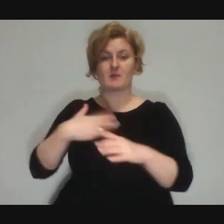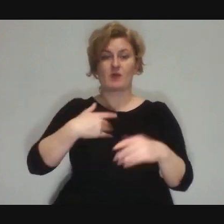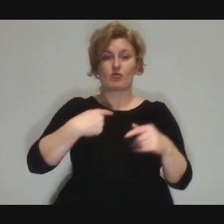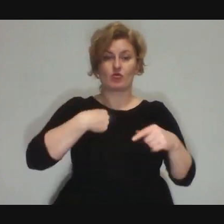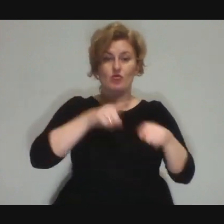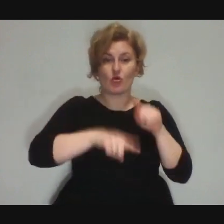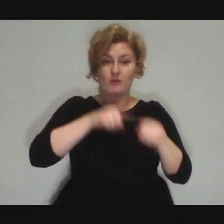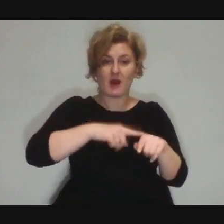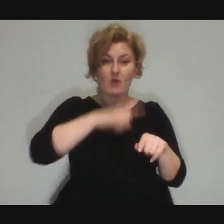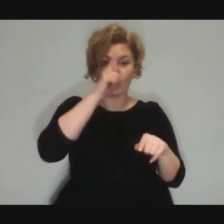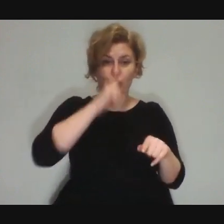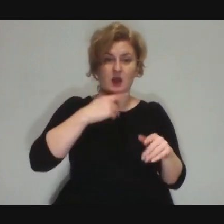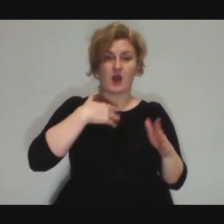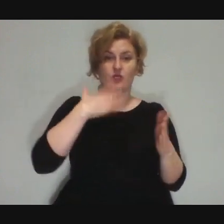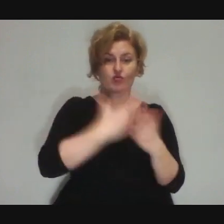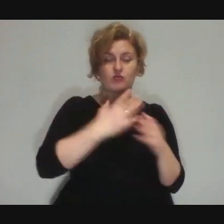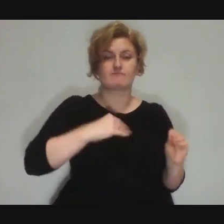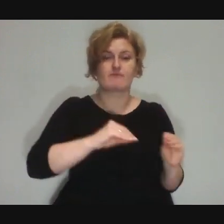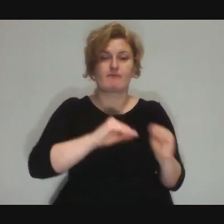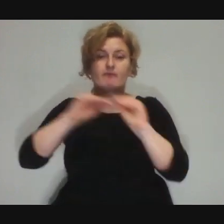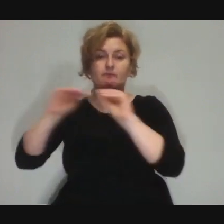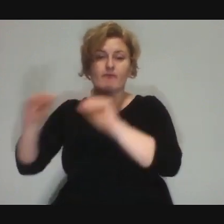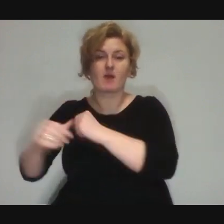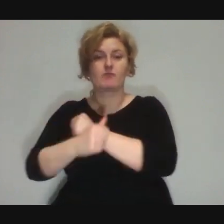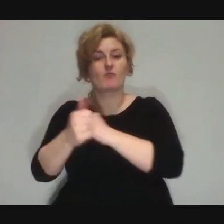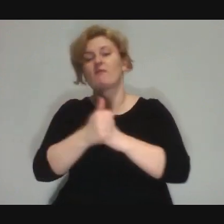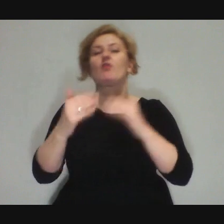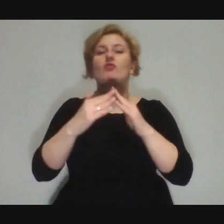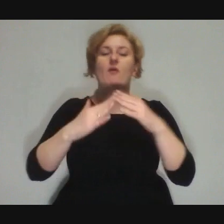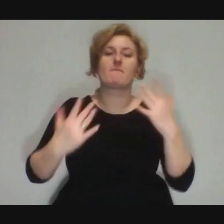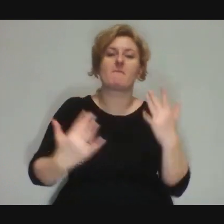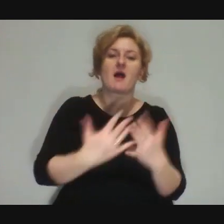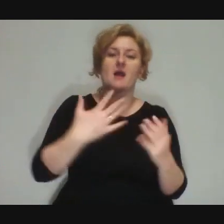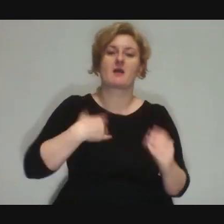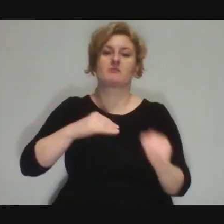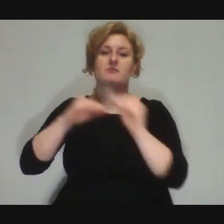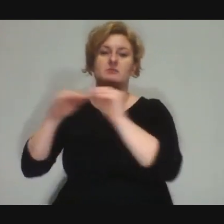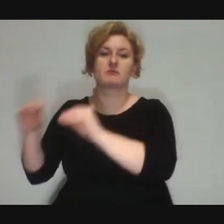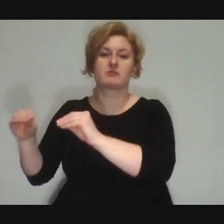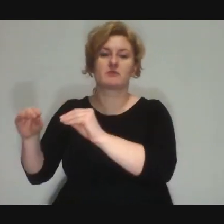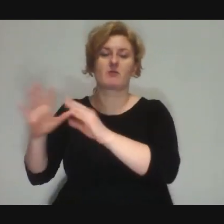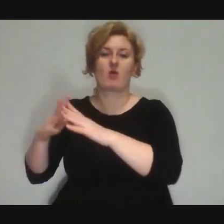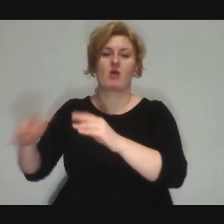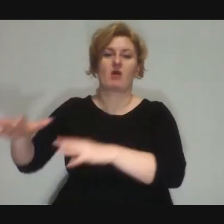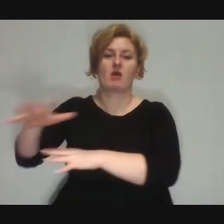they start to move around in this circle and, as they say, they go downhill,